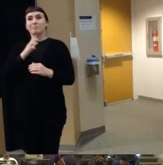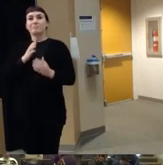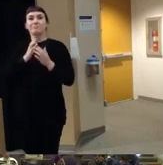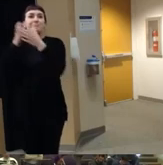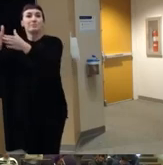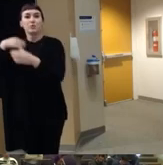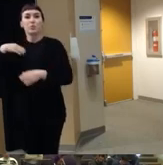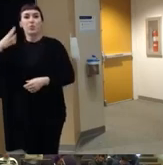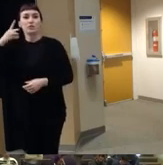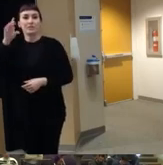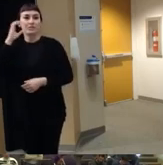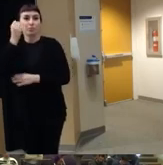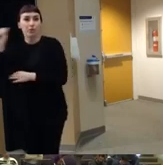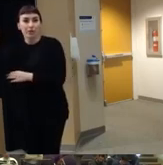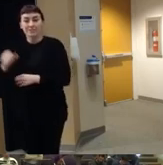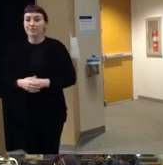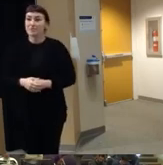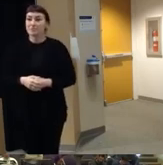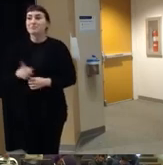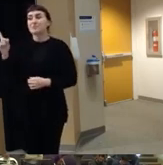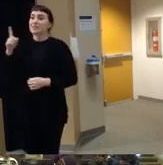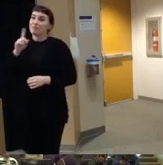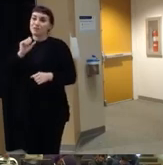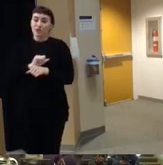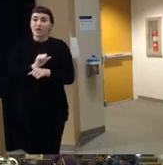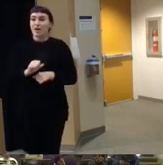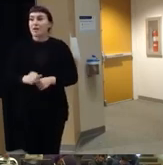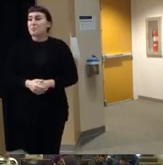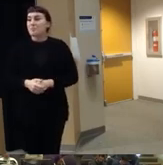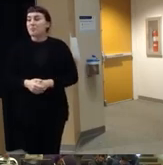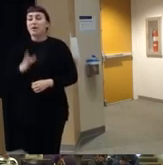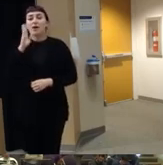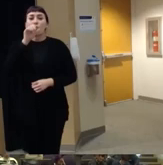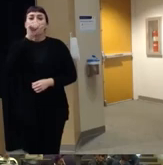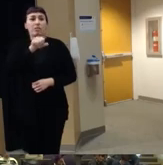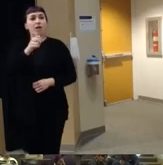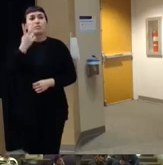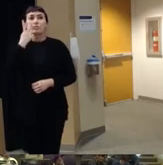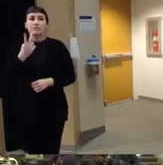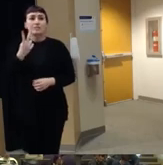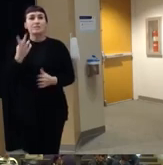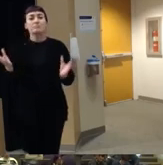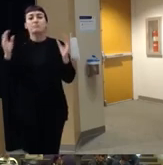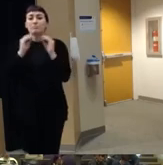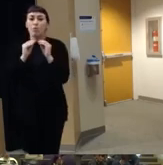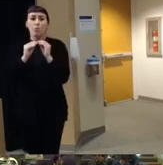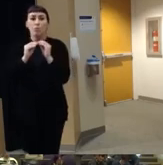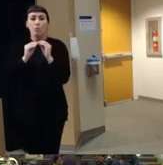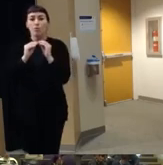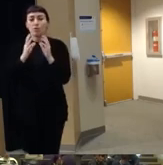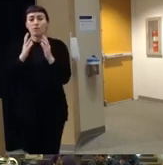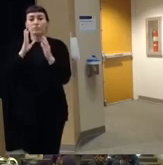mean definitely do that for sure um but also um I would love to see more work done on this um kind